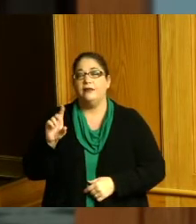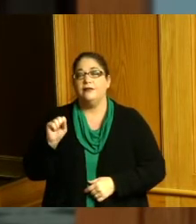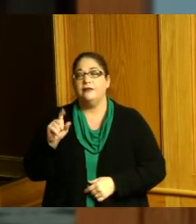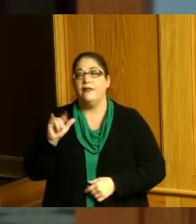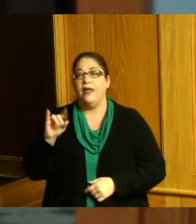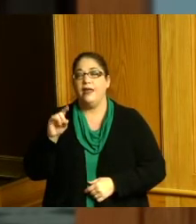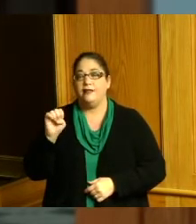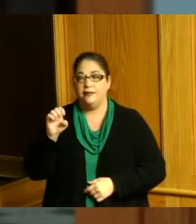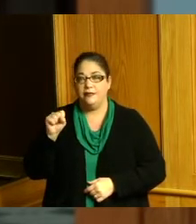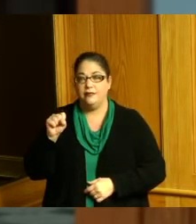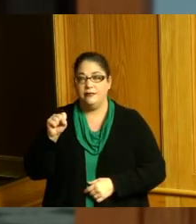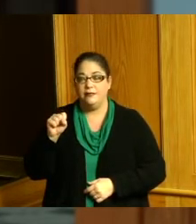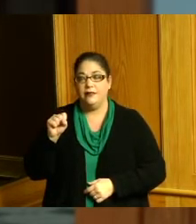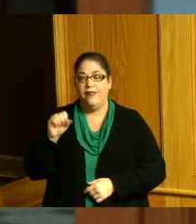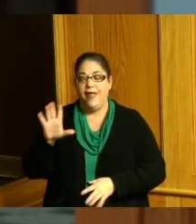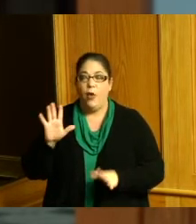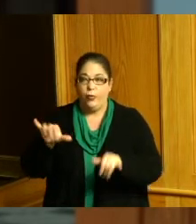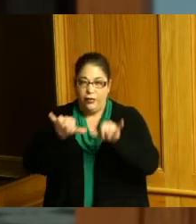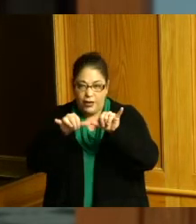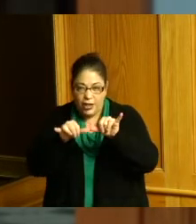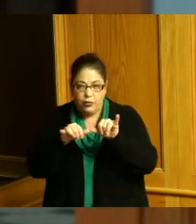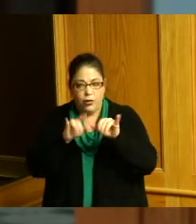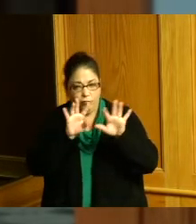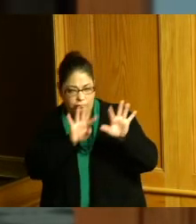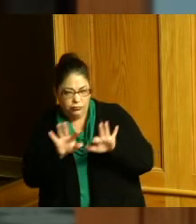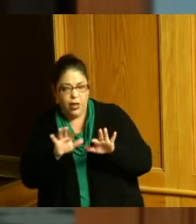they will perform engineering and design and create construction